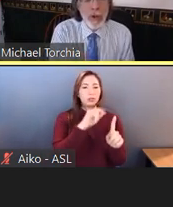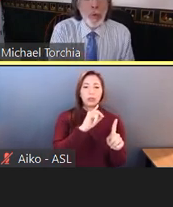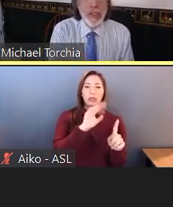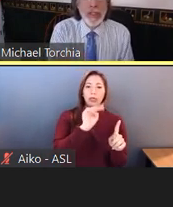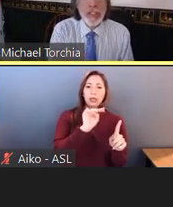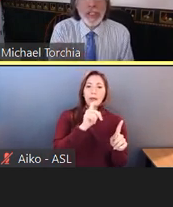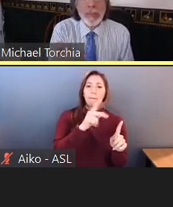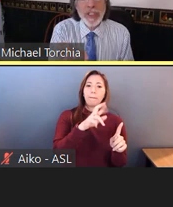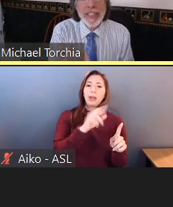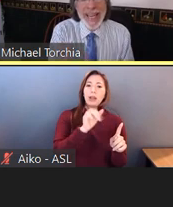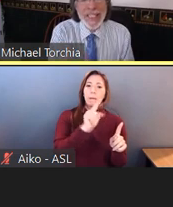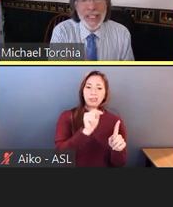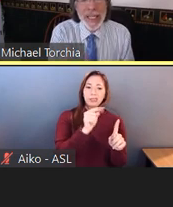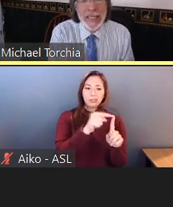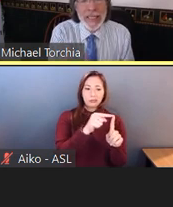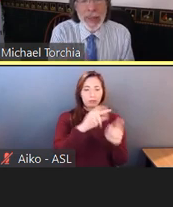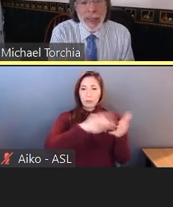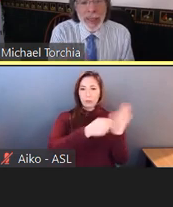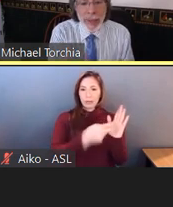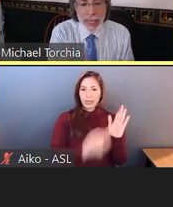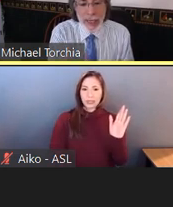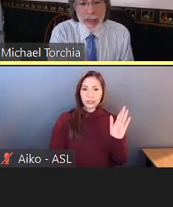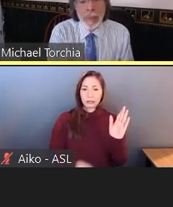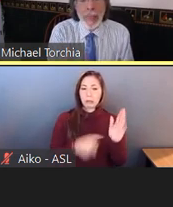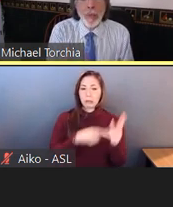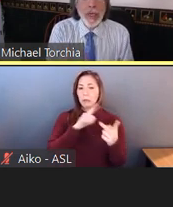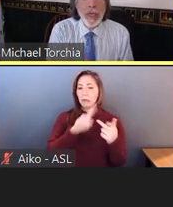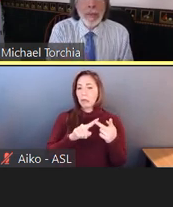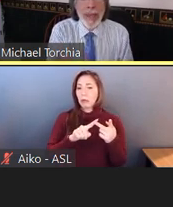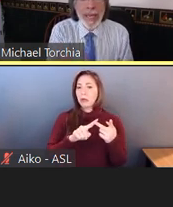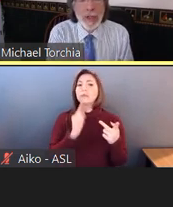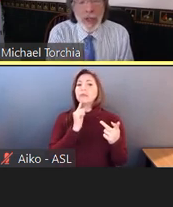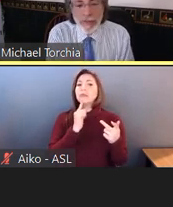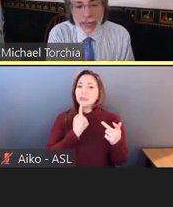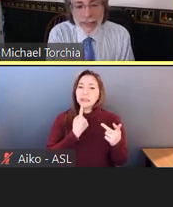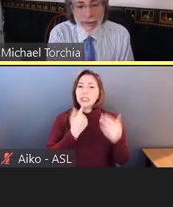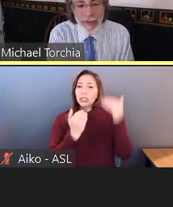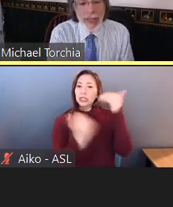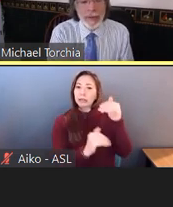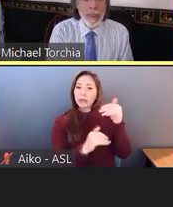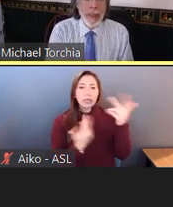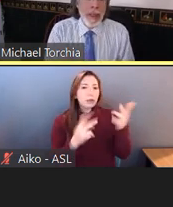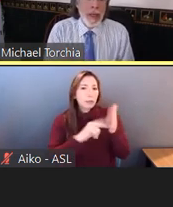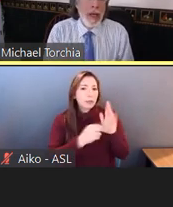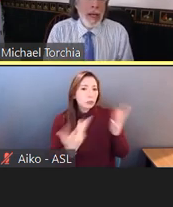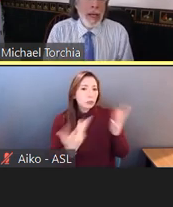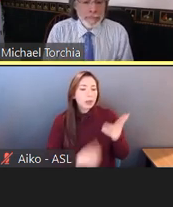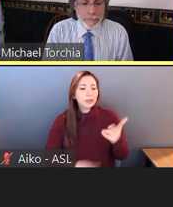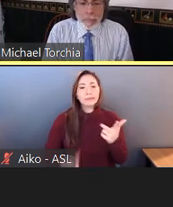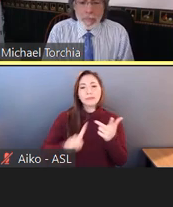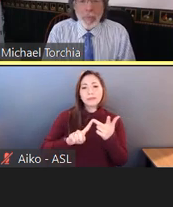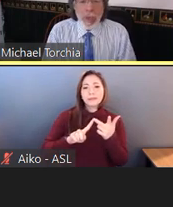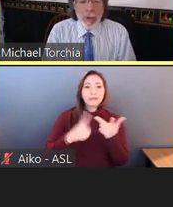What does substantially limiting mean? What is a major life activity?